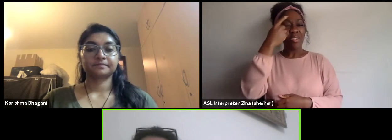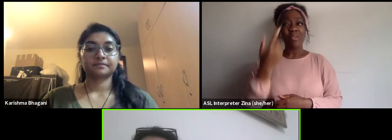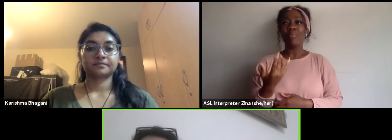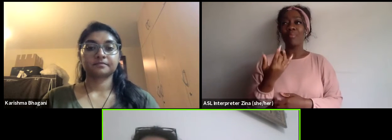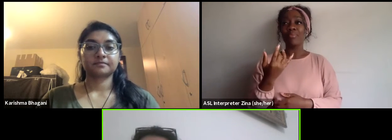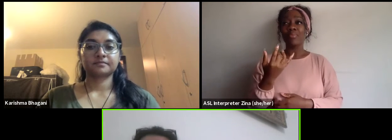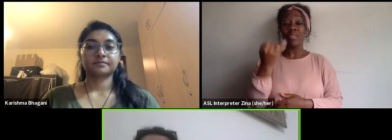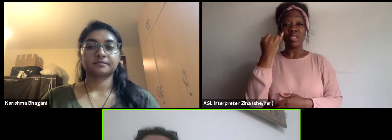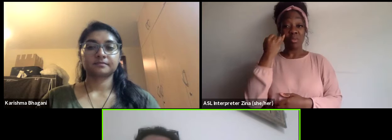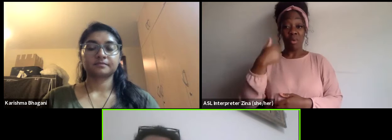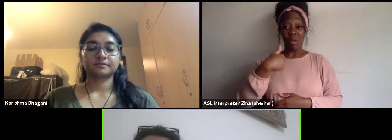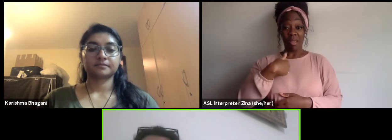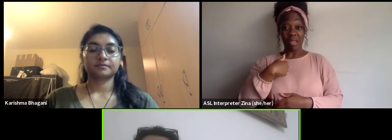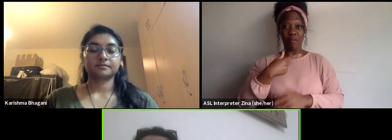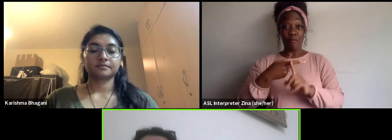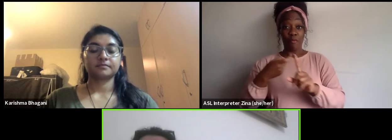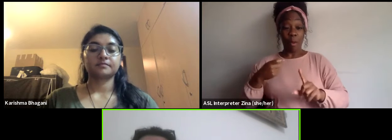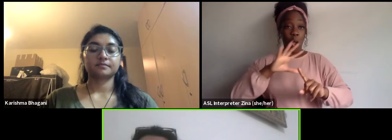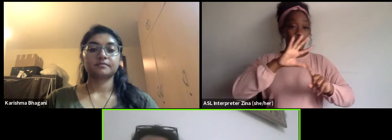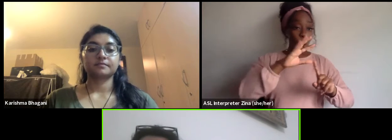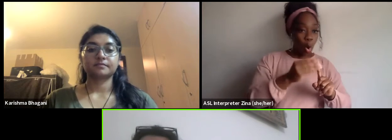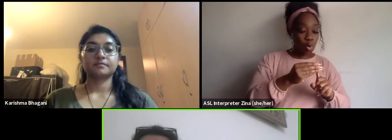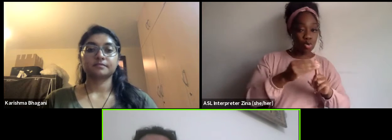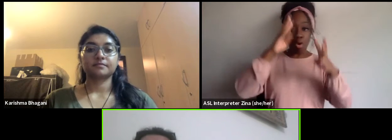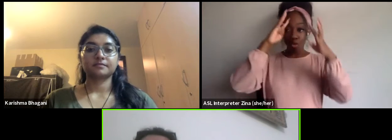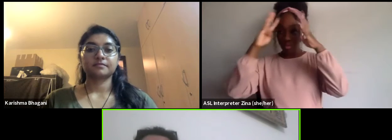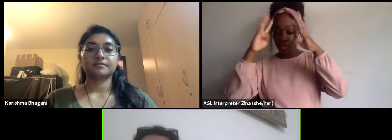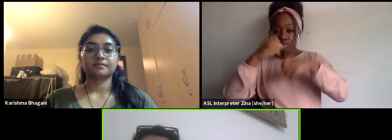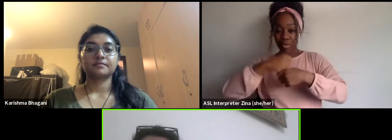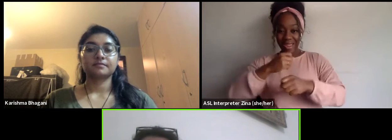industry we don't learn that skill very quickly,